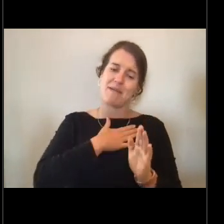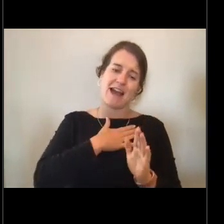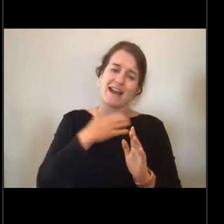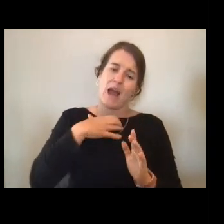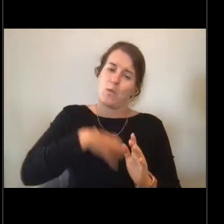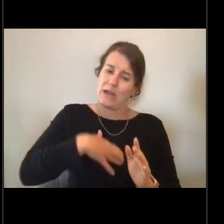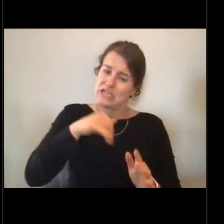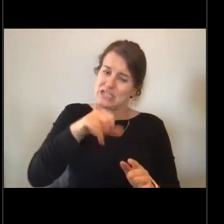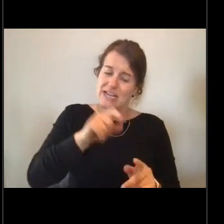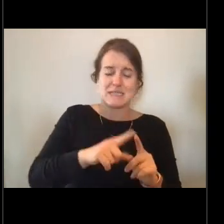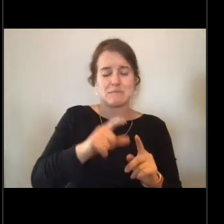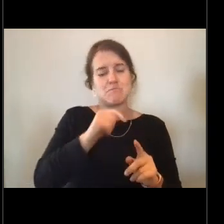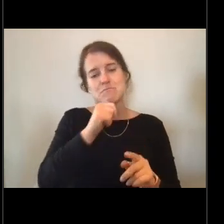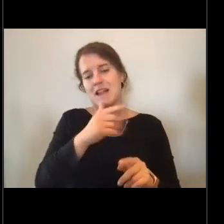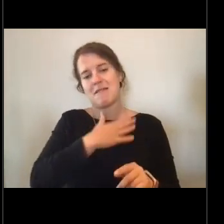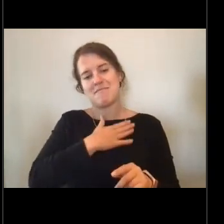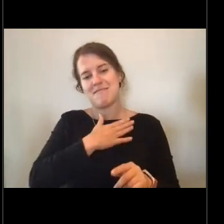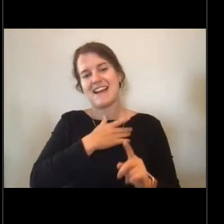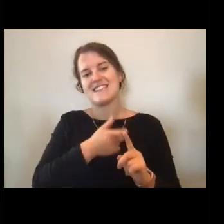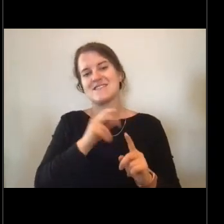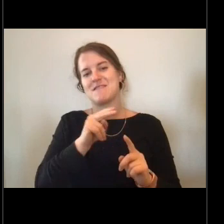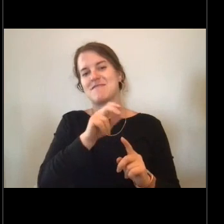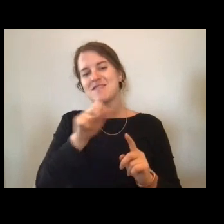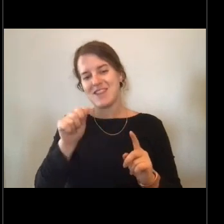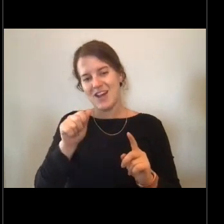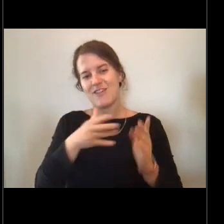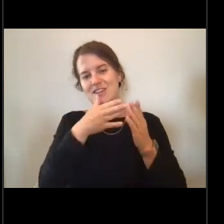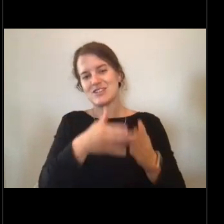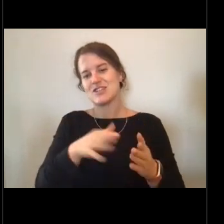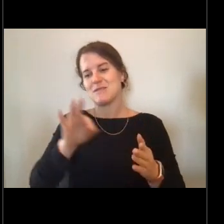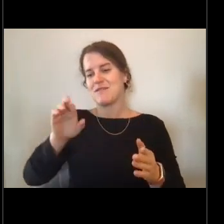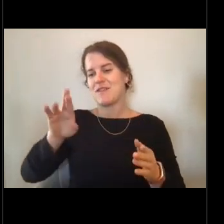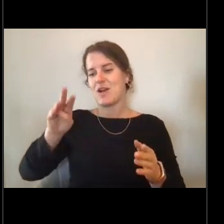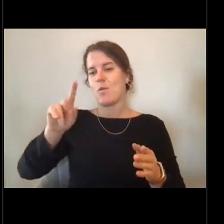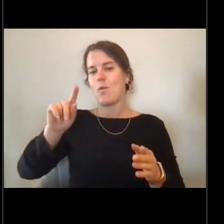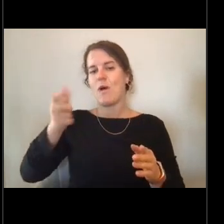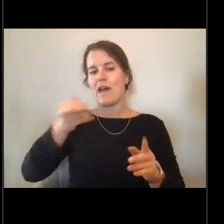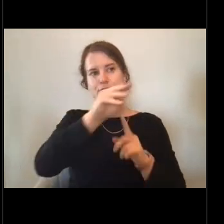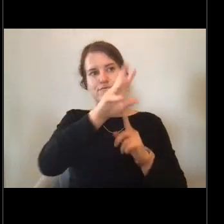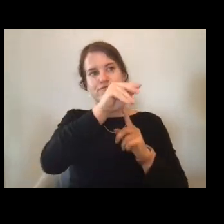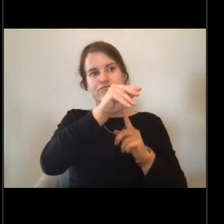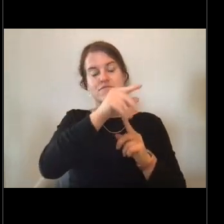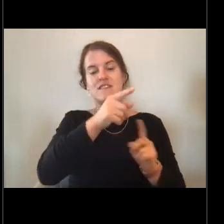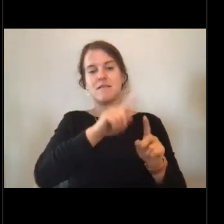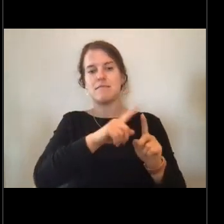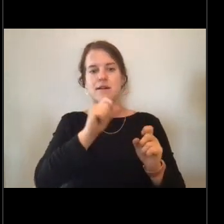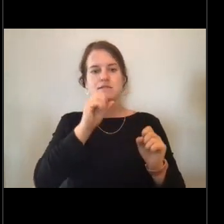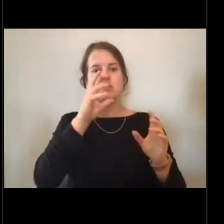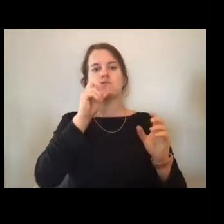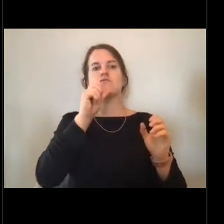This picture was from the NOAA Ship Fairweather but what an incredible picture, it just gives me goosebumps.